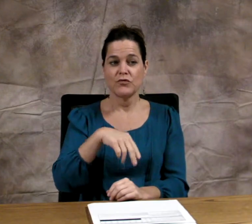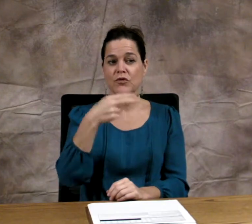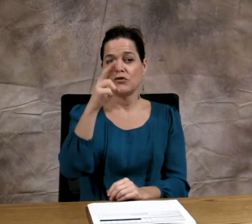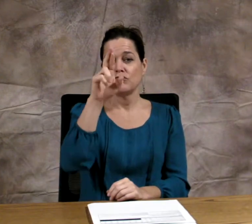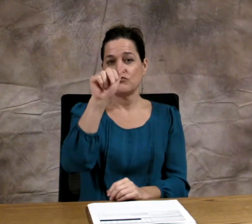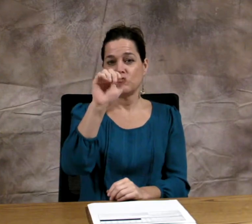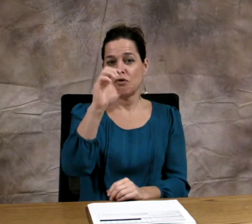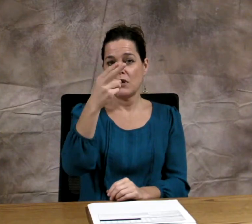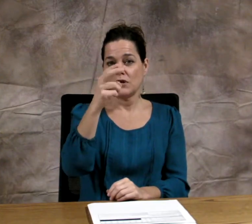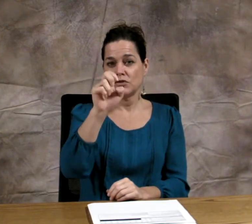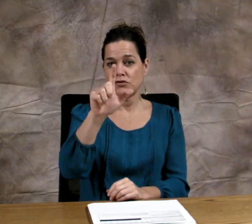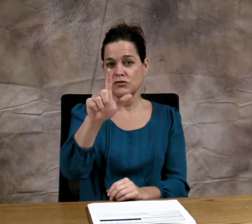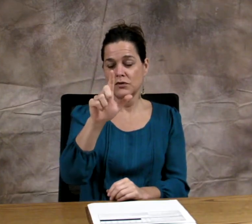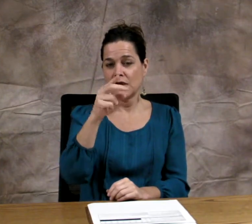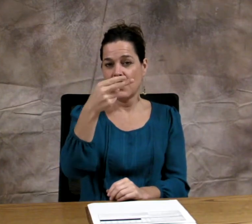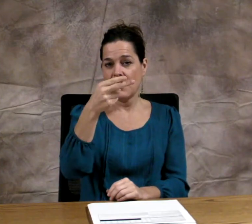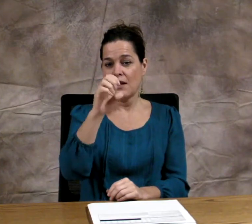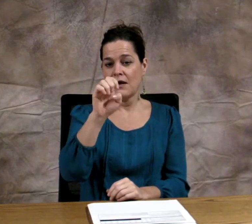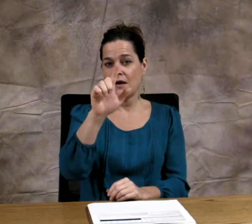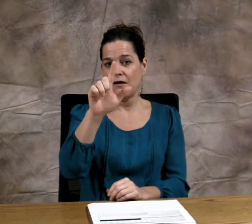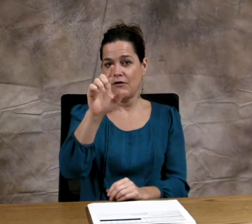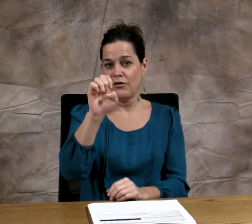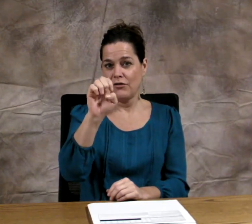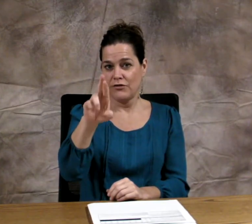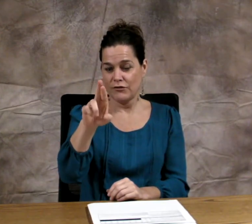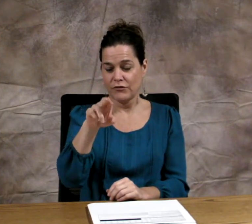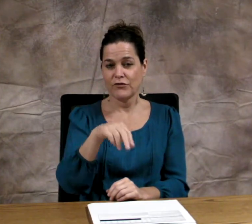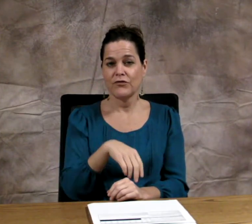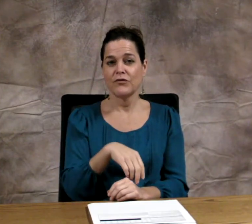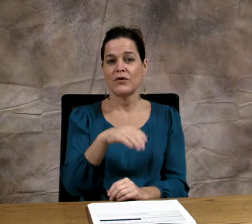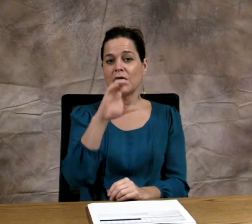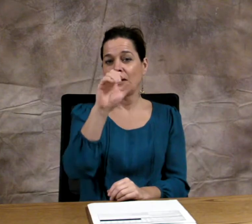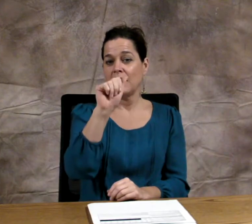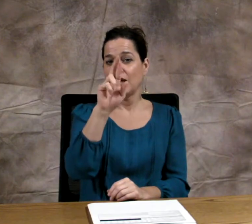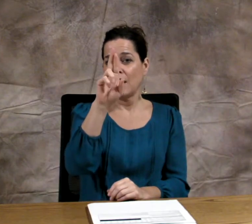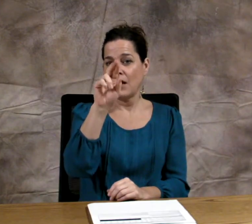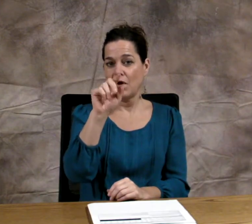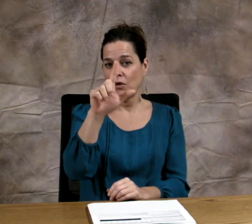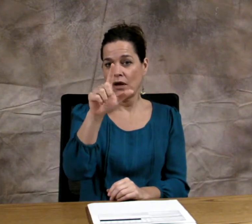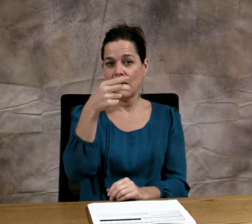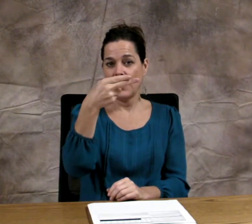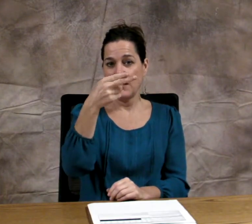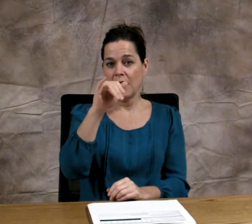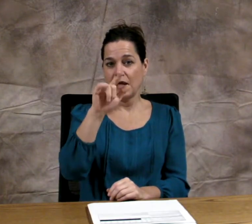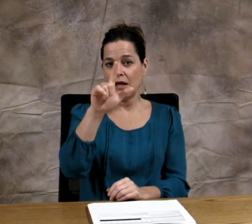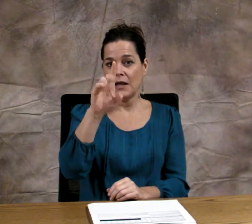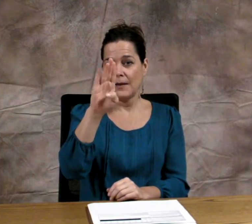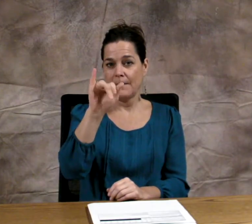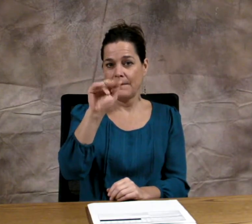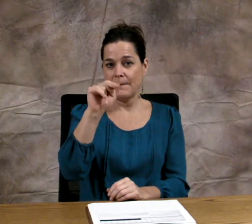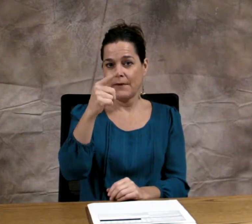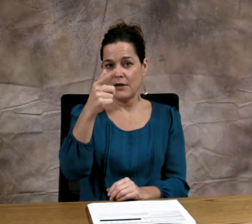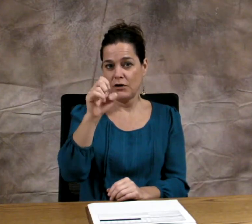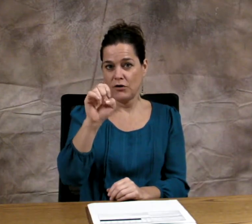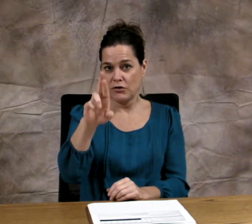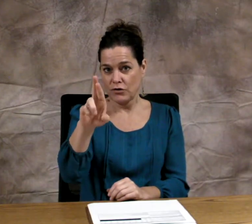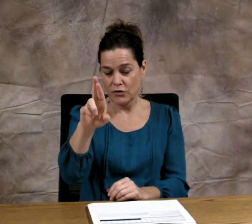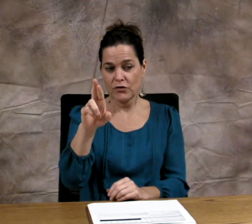Nathan Fowler Rachel Heller